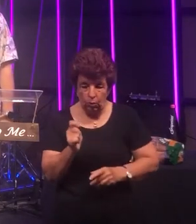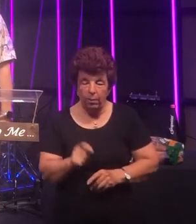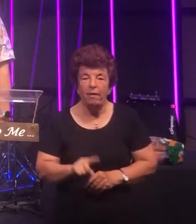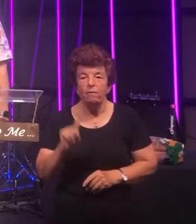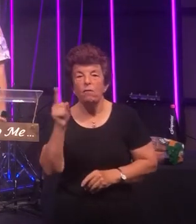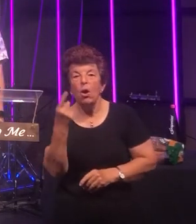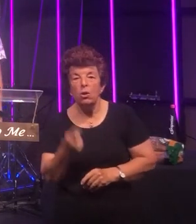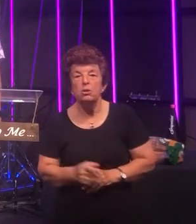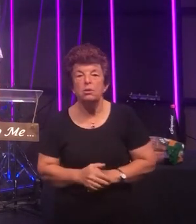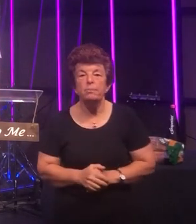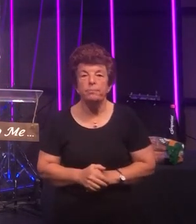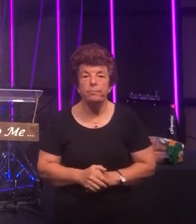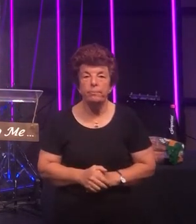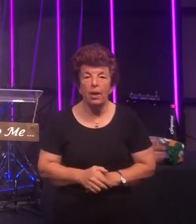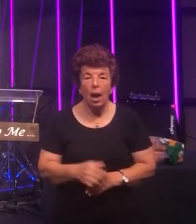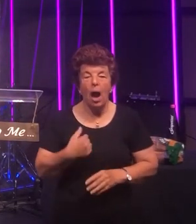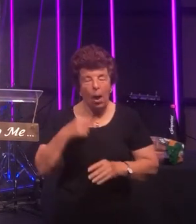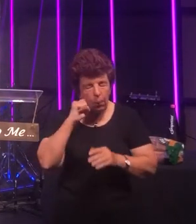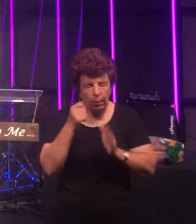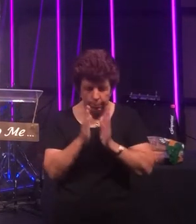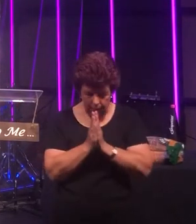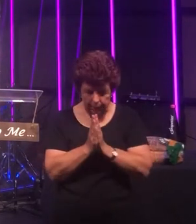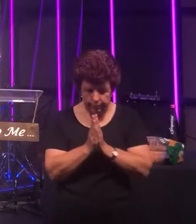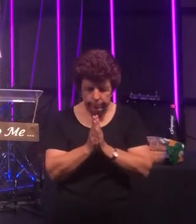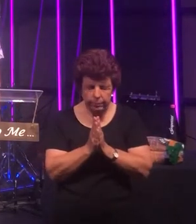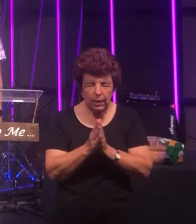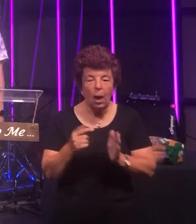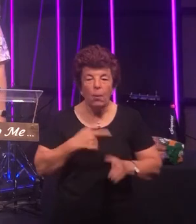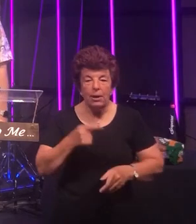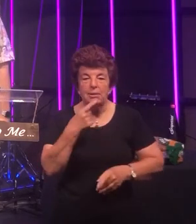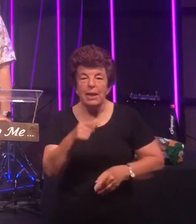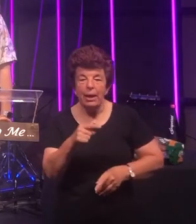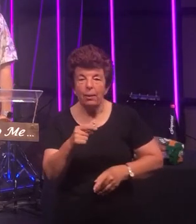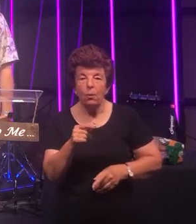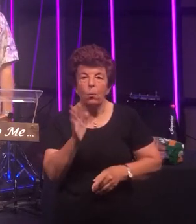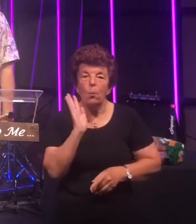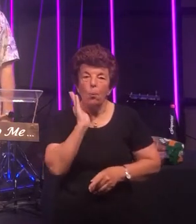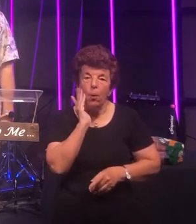before we do that I'm gonna pray I just want to mention well we're a little bit